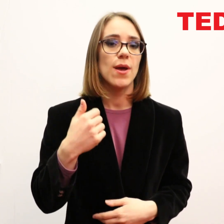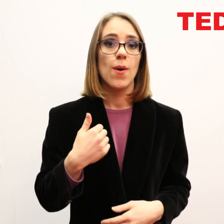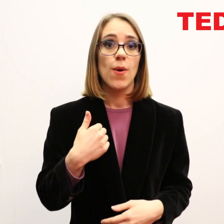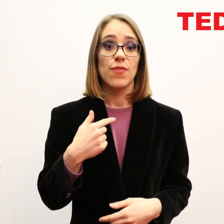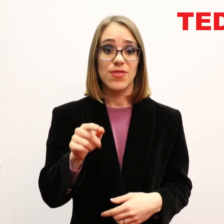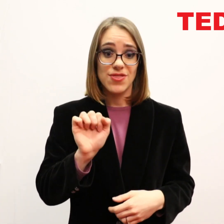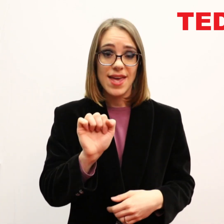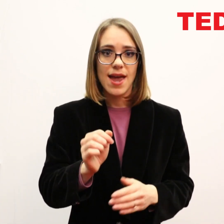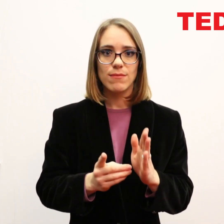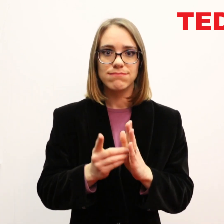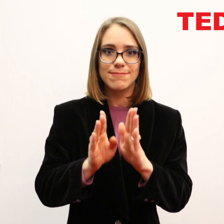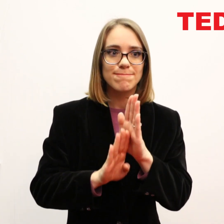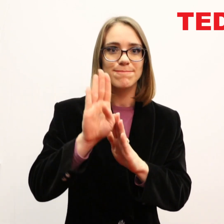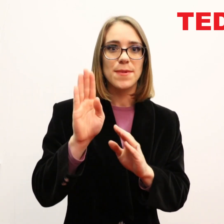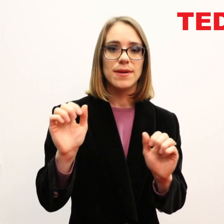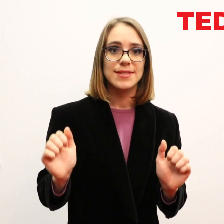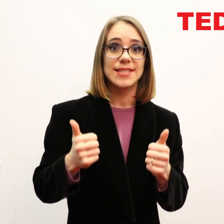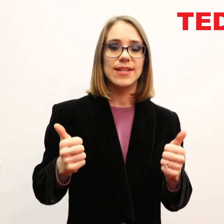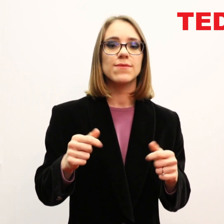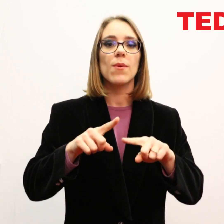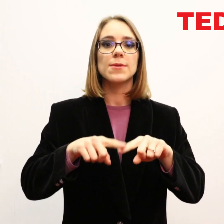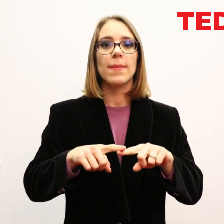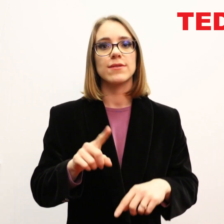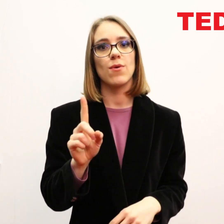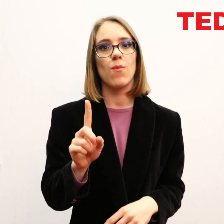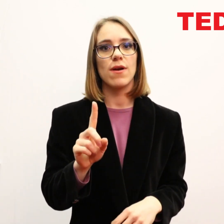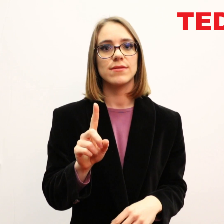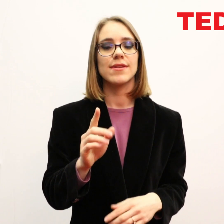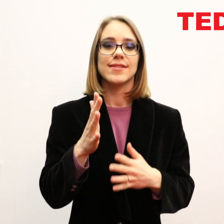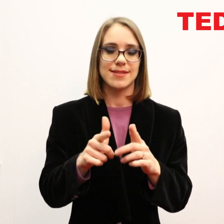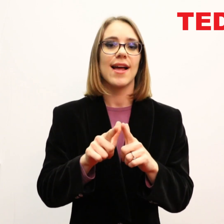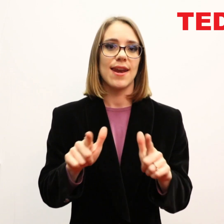Their development and success is dependent on sign language.